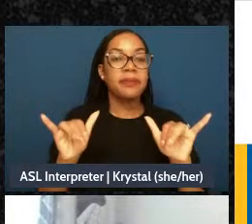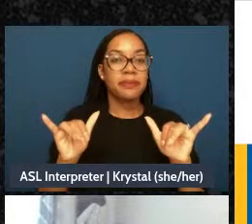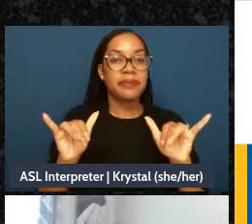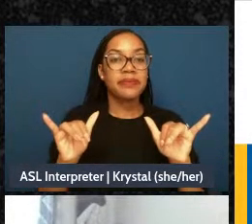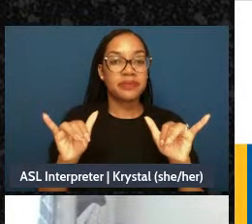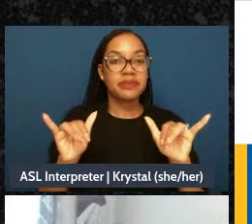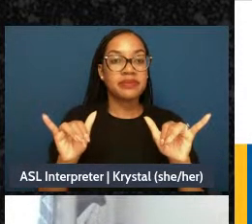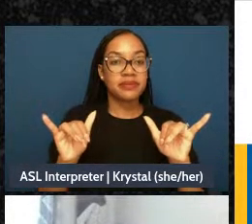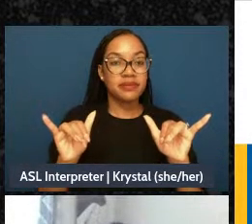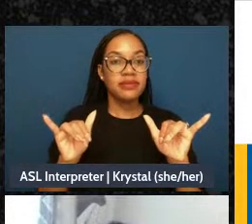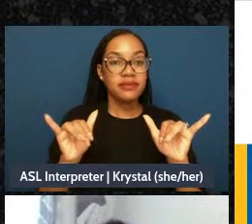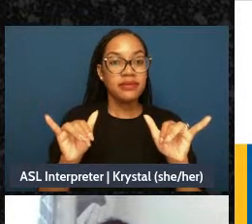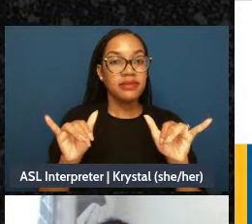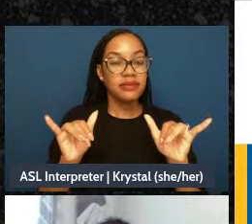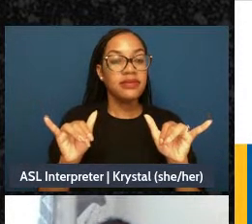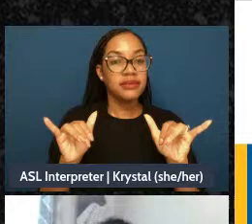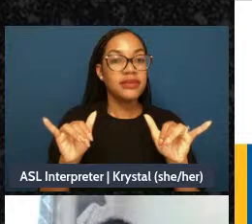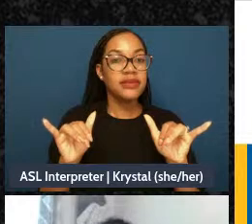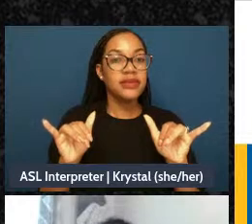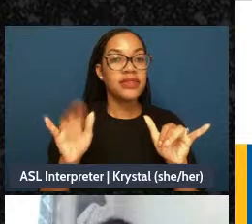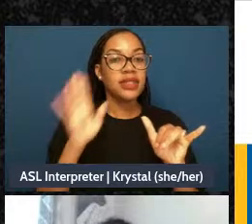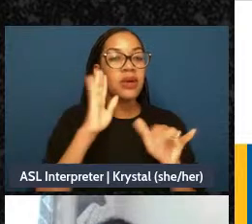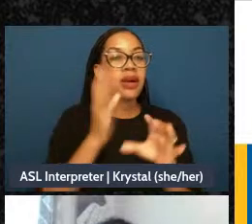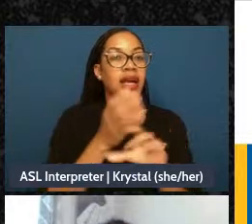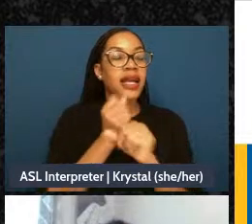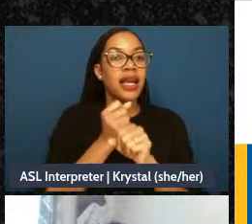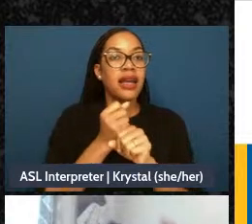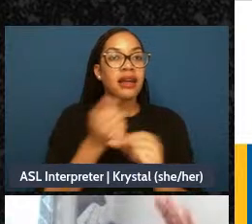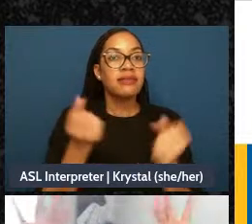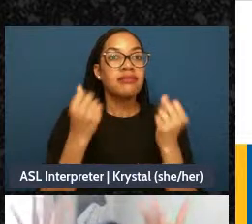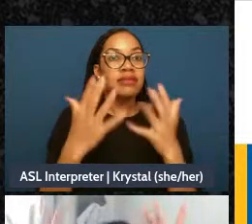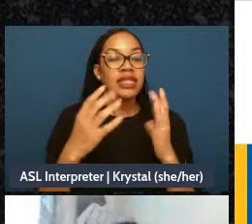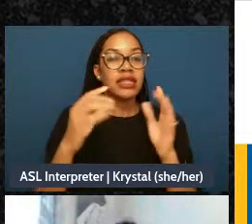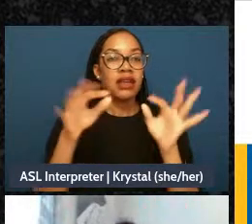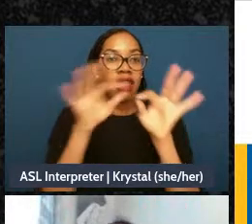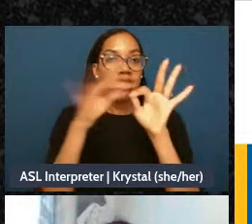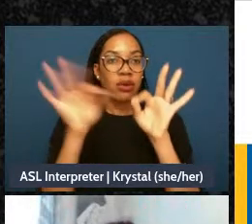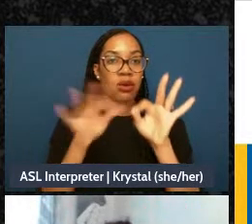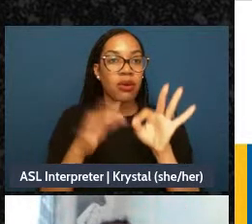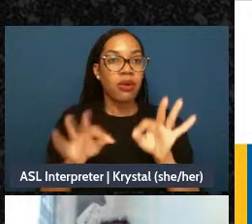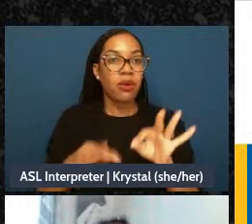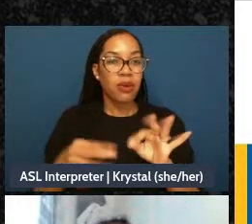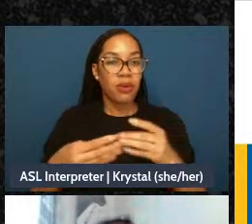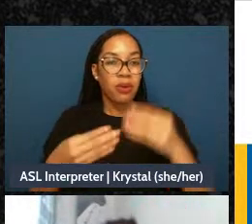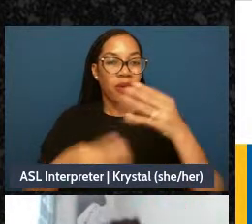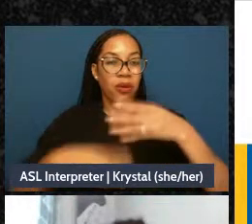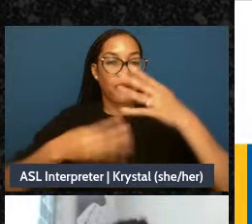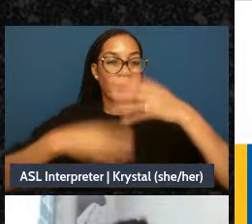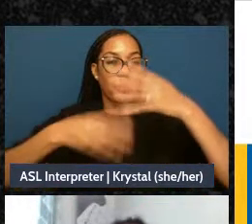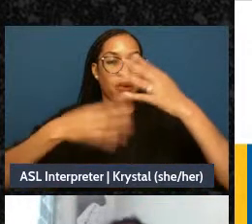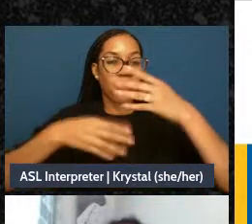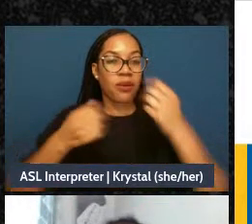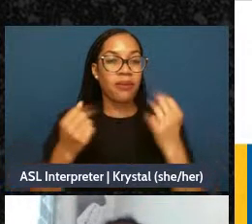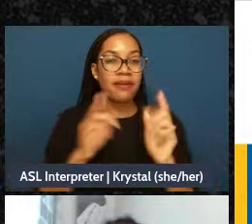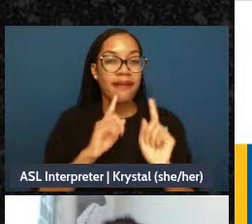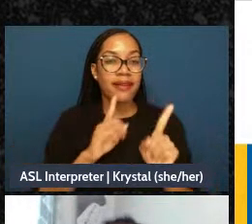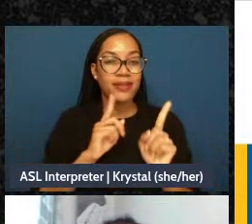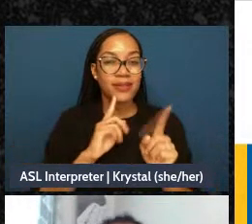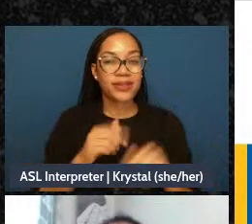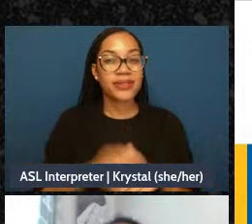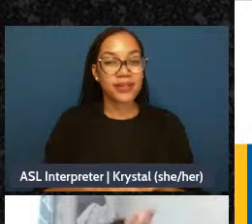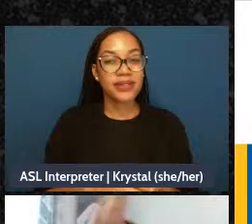will get a much like a waterfall - a chatterfall of all of our answers. And I will read some of